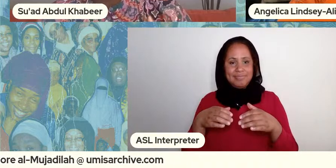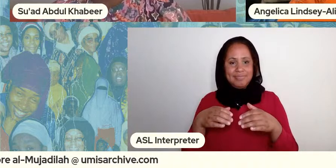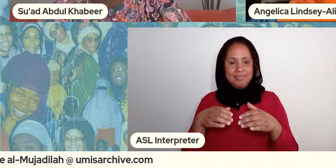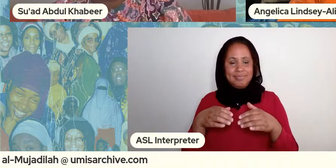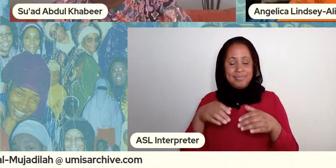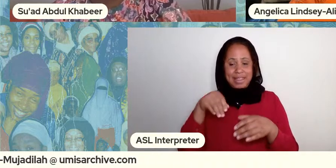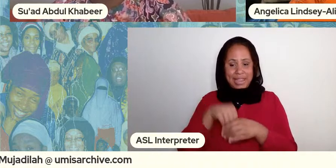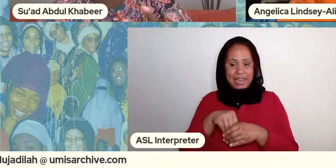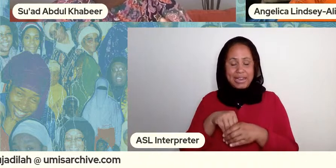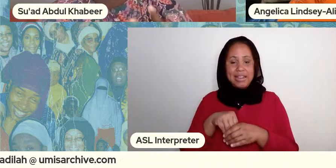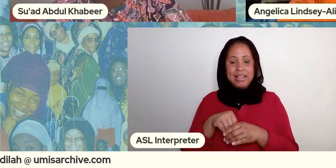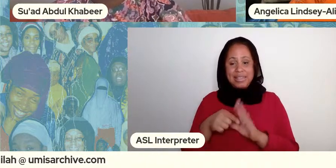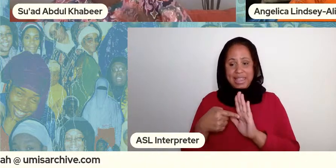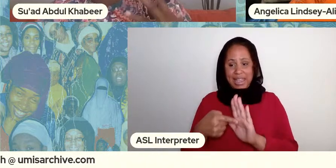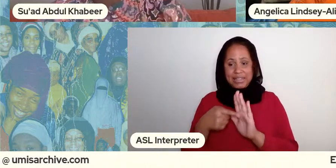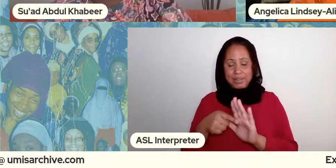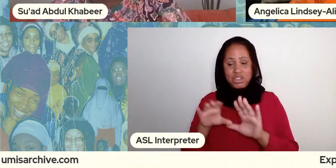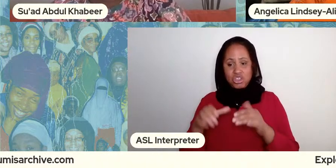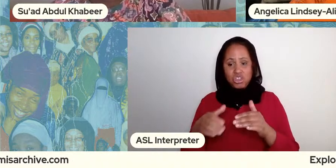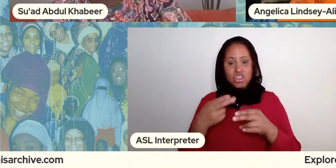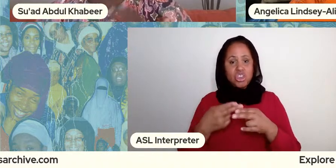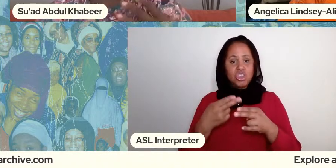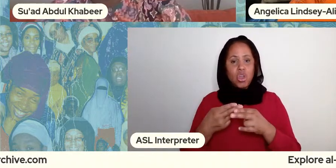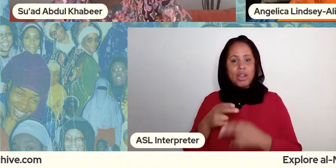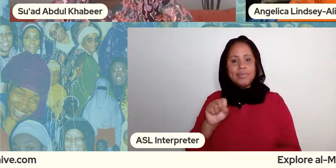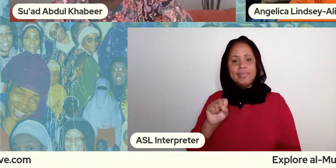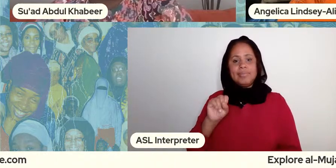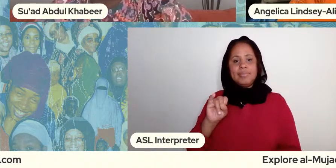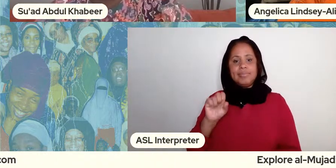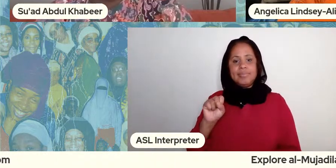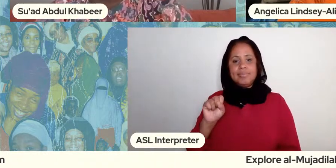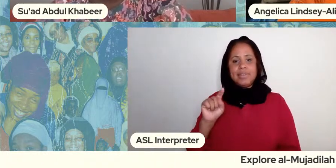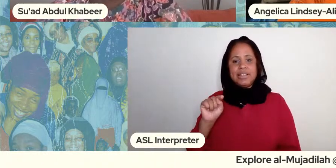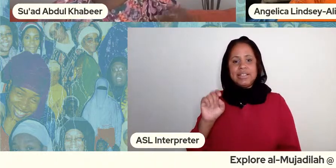cistern for those who don't know cistern is the term at least i got it from the rastafari right